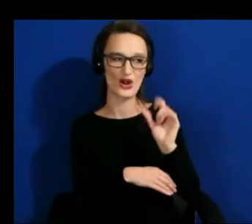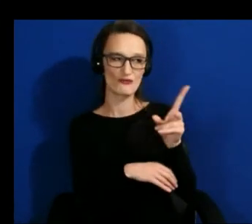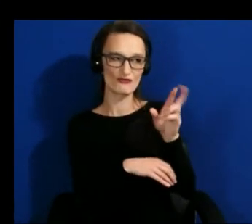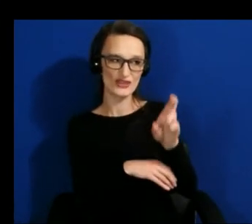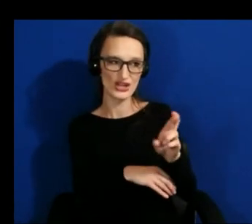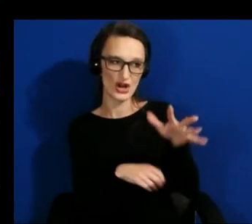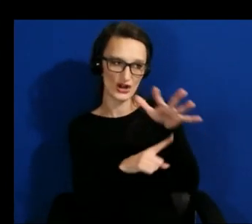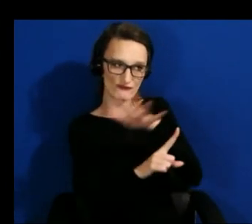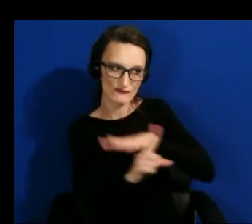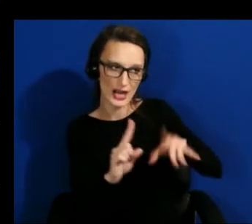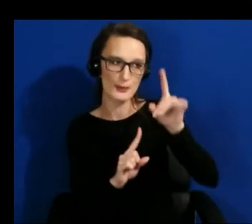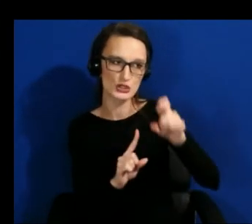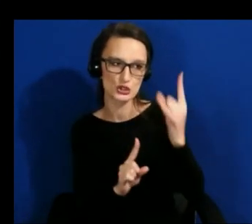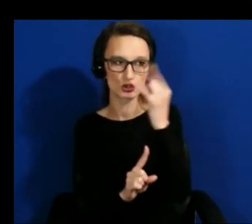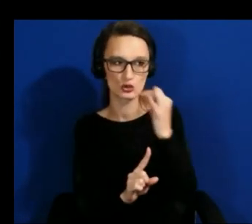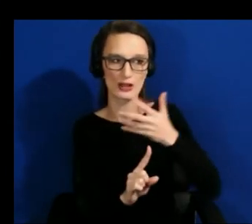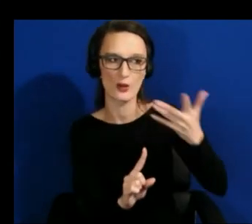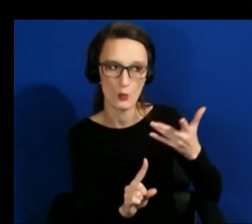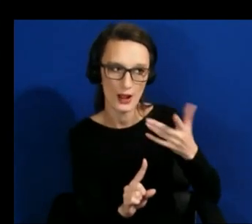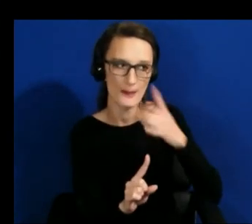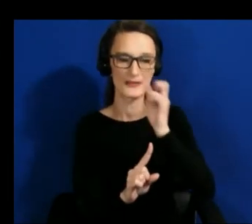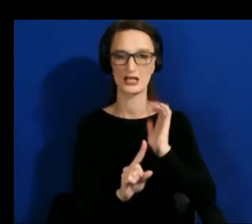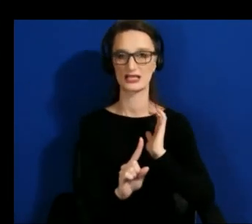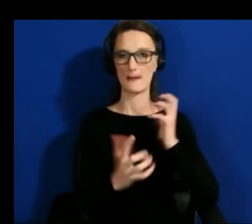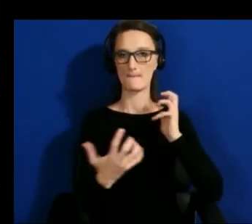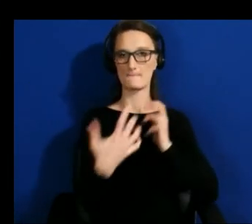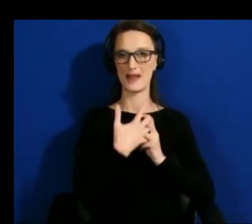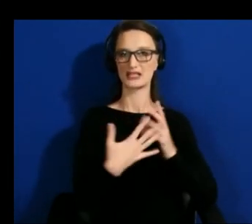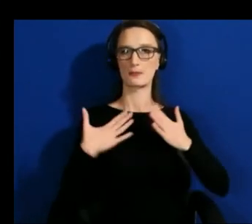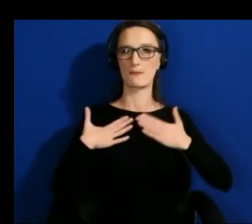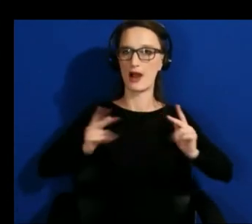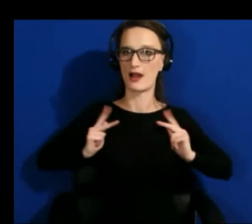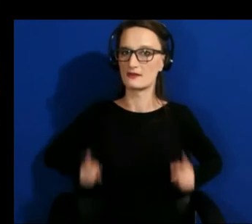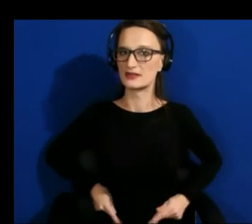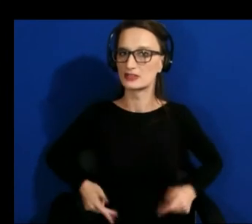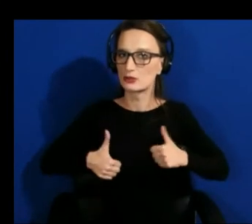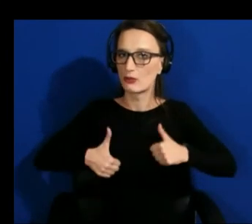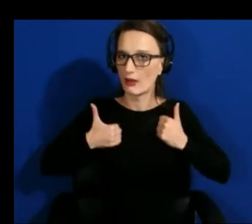what our physical lives are like so we really want kind of like you know this immersion of